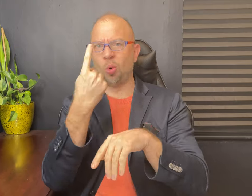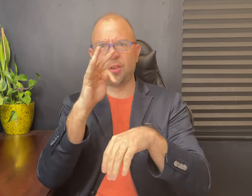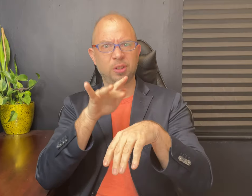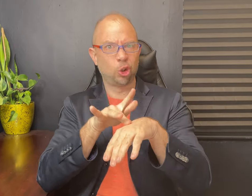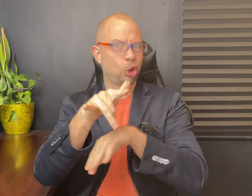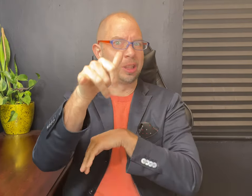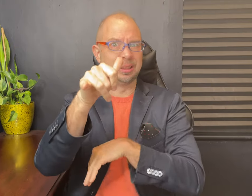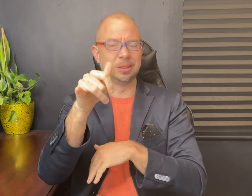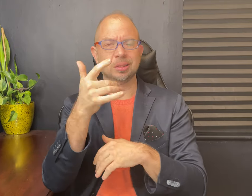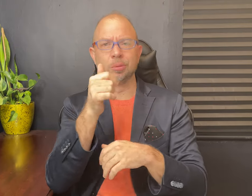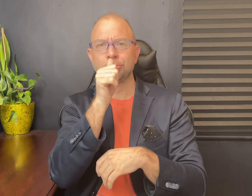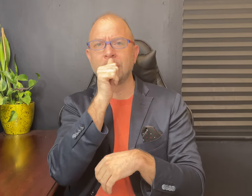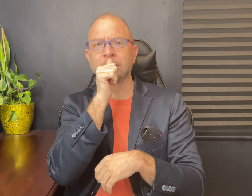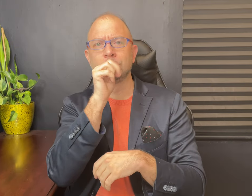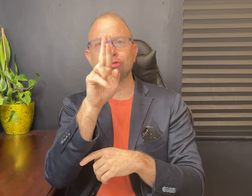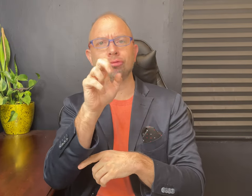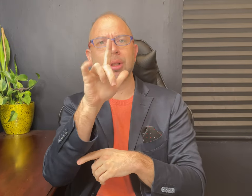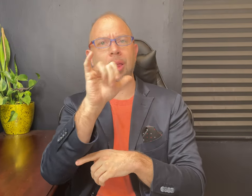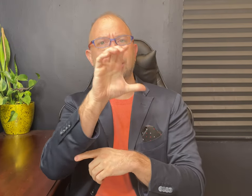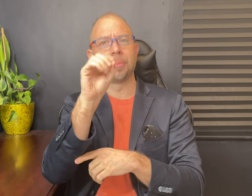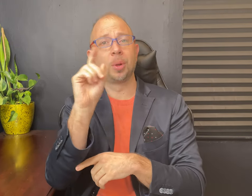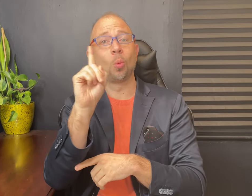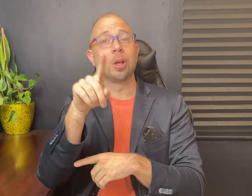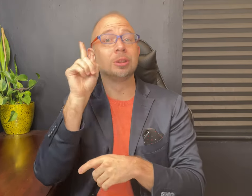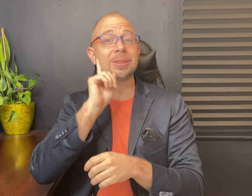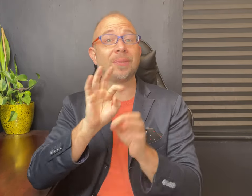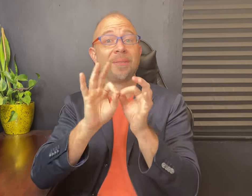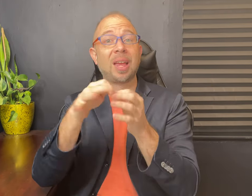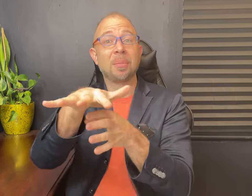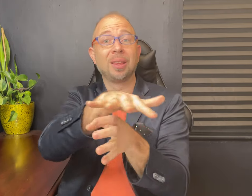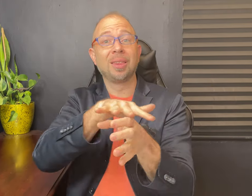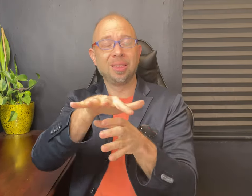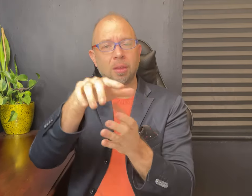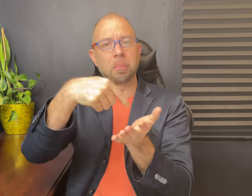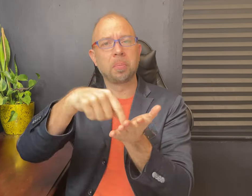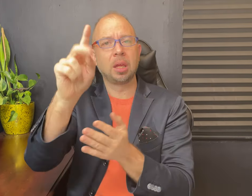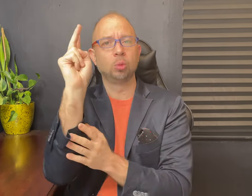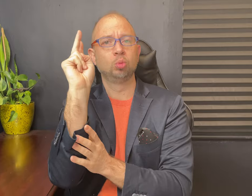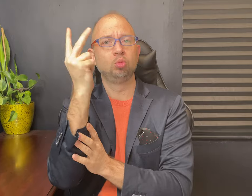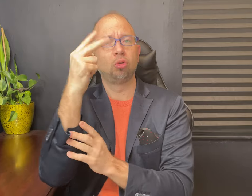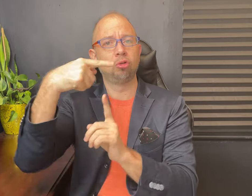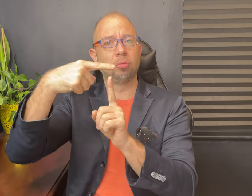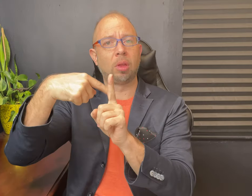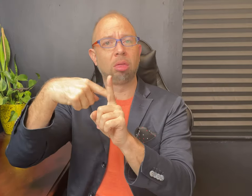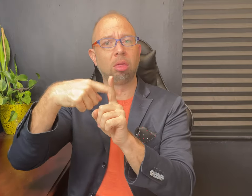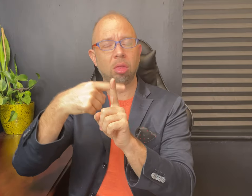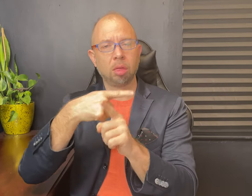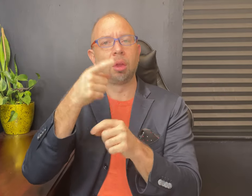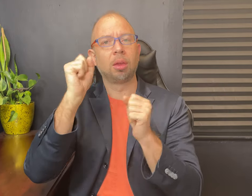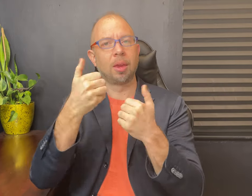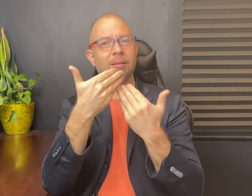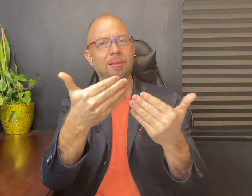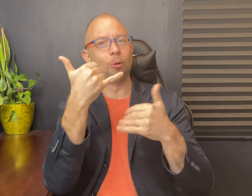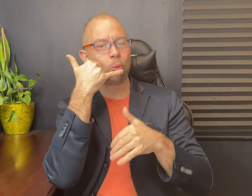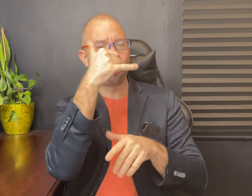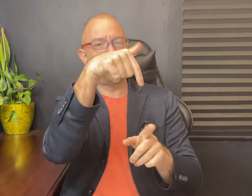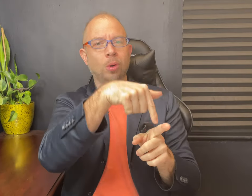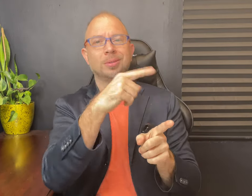He also created one of the earliest private relay programs where deaf families in St. Louis paid $2 / month to make real-time calls